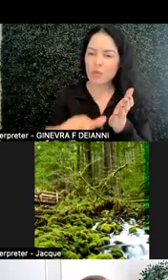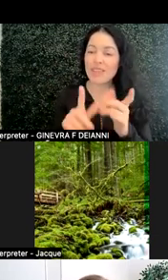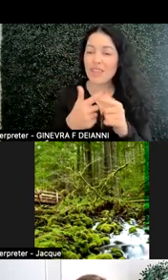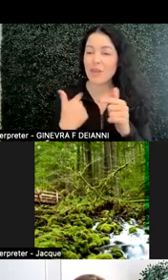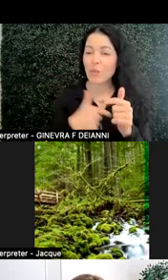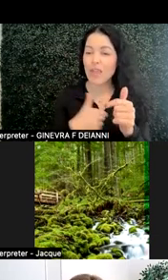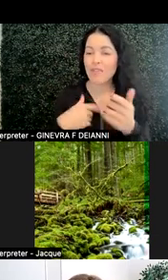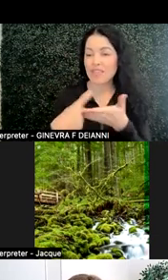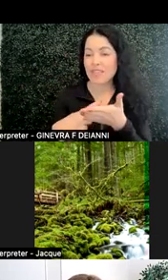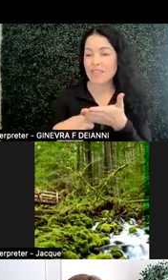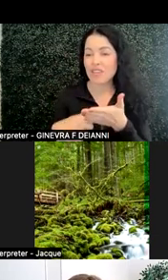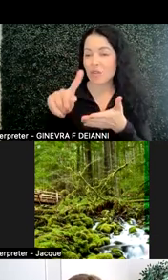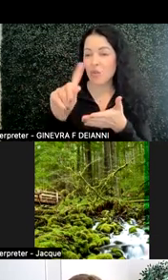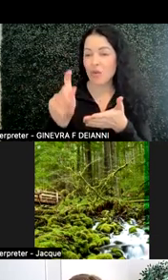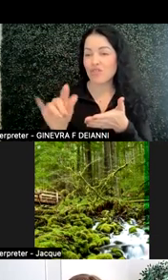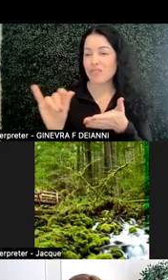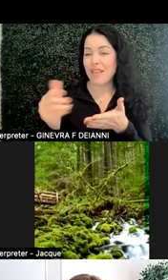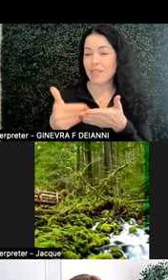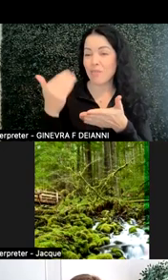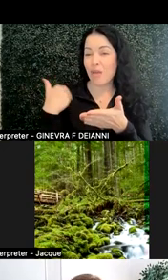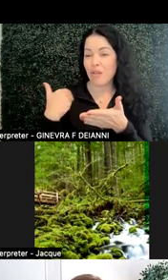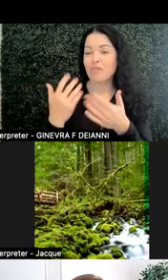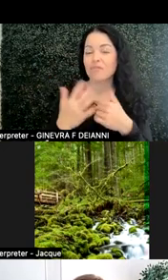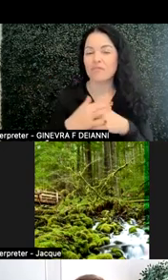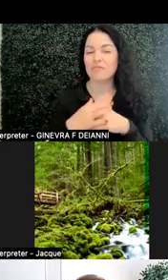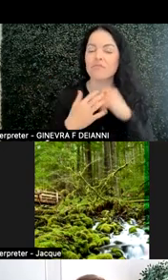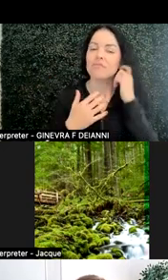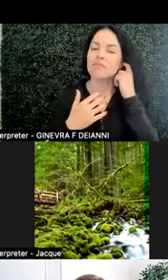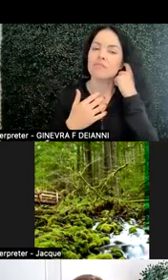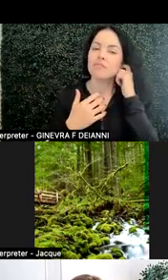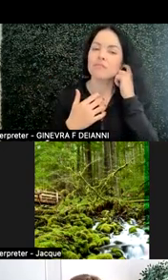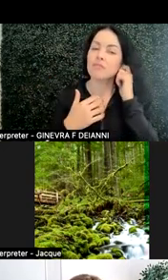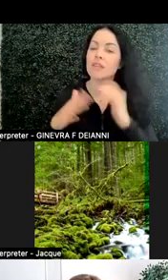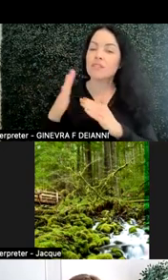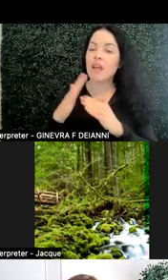much like the prior session. So the major objectives is for you